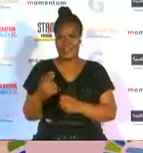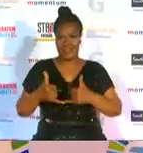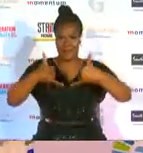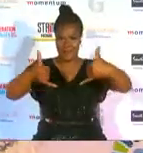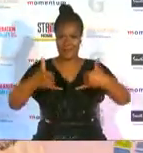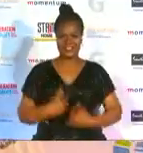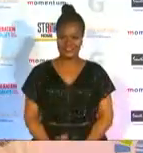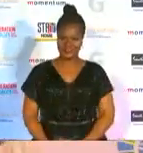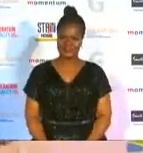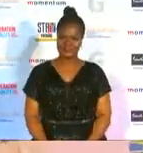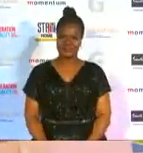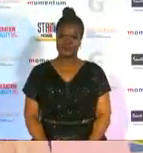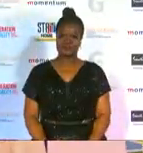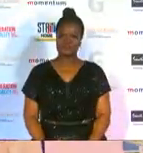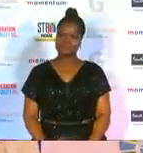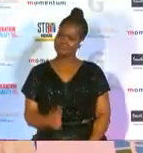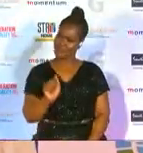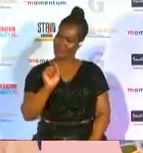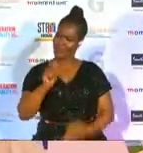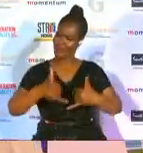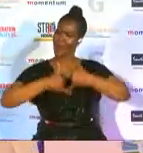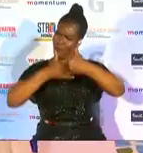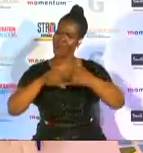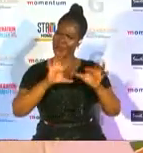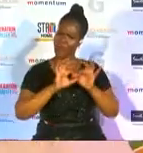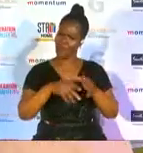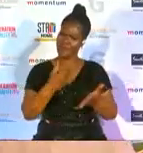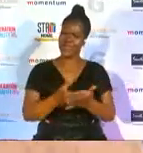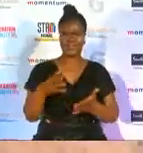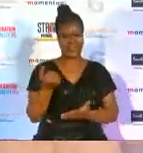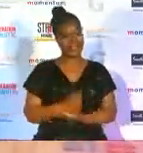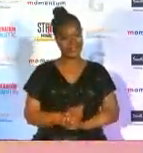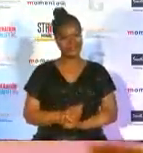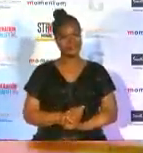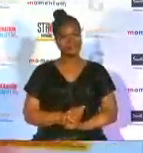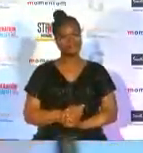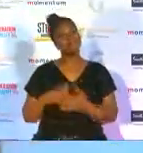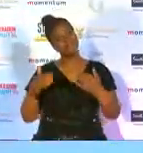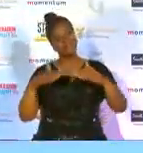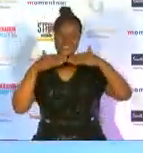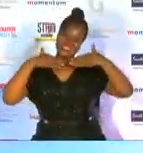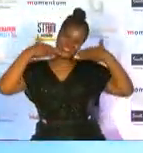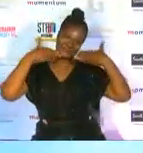trophy it is your award to take home and just smile for the camera